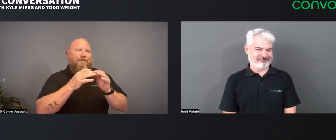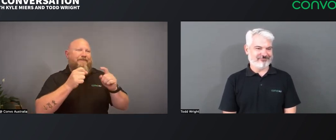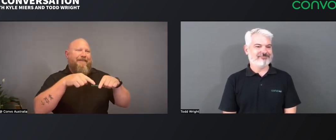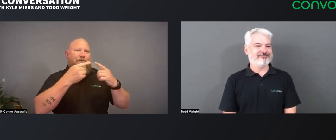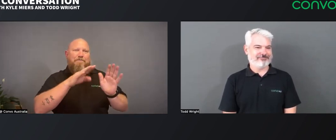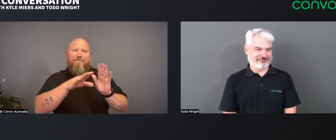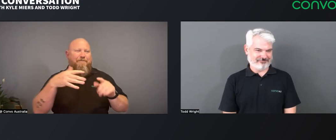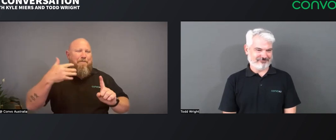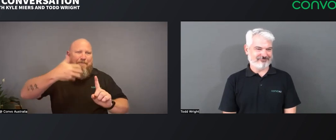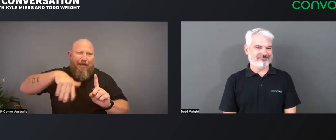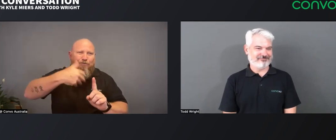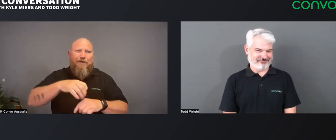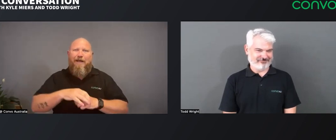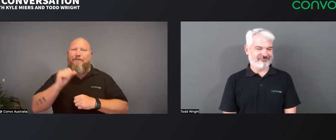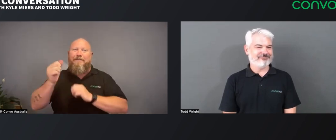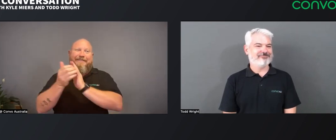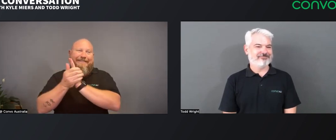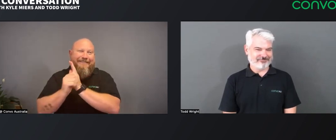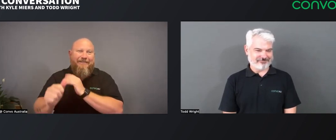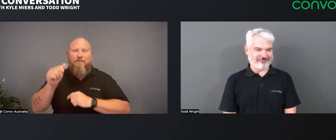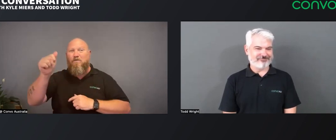that I'm really proud of. So we have interpreters with different backgrounds,